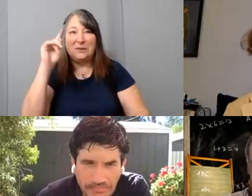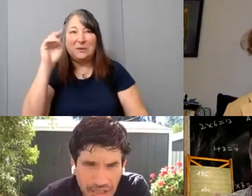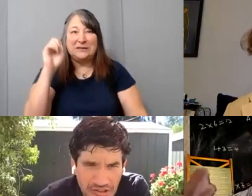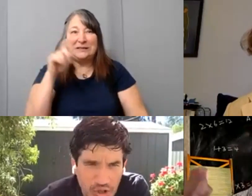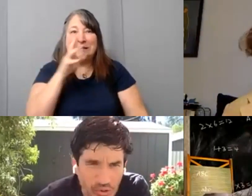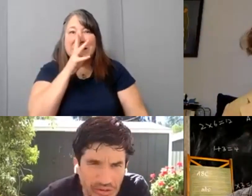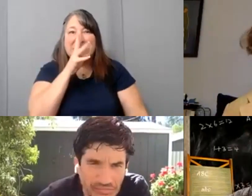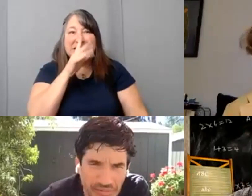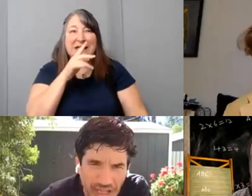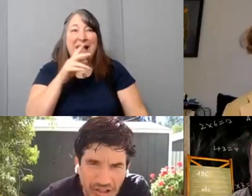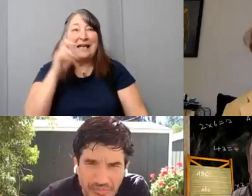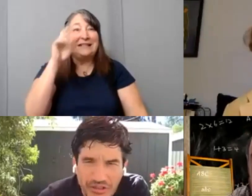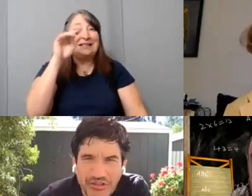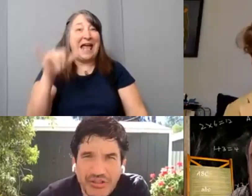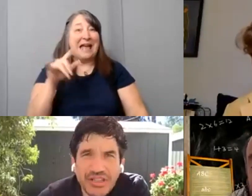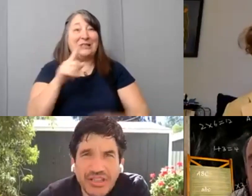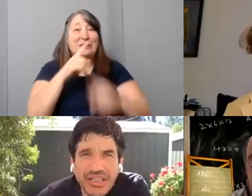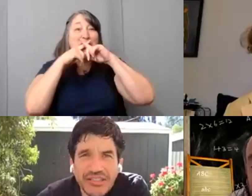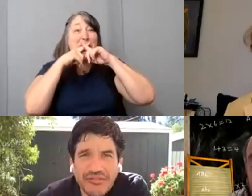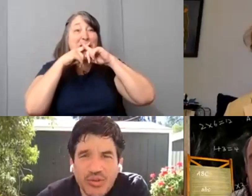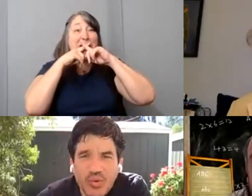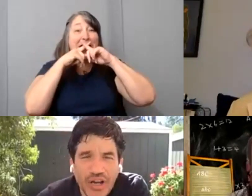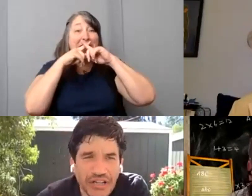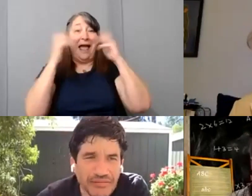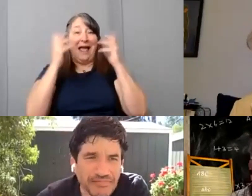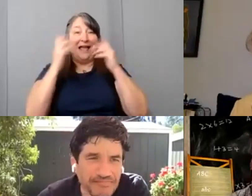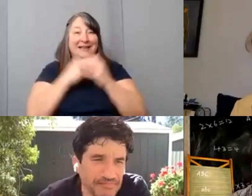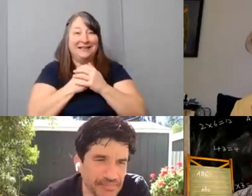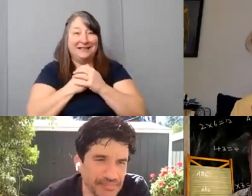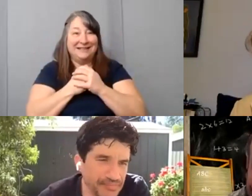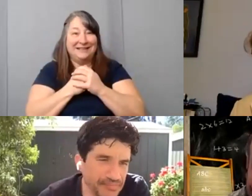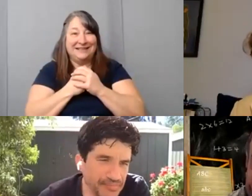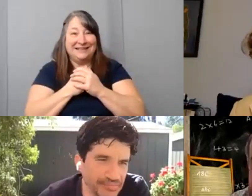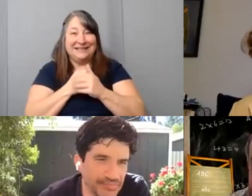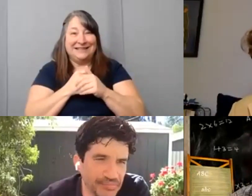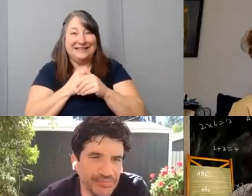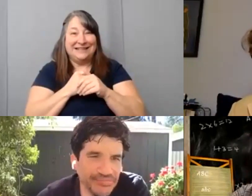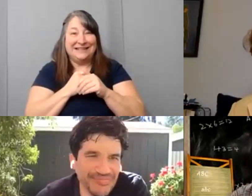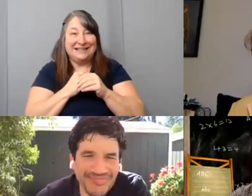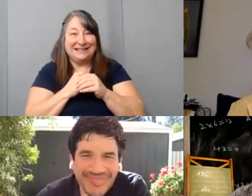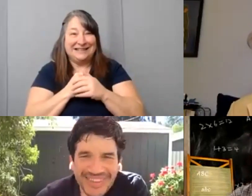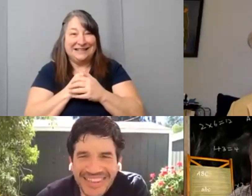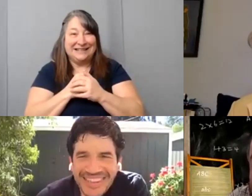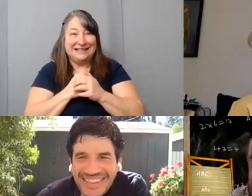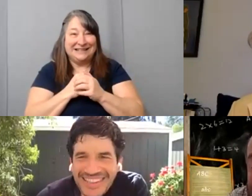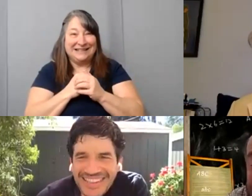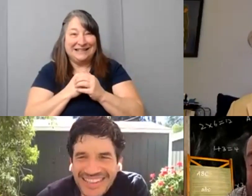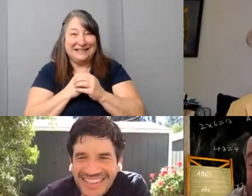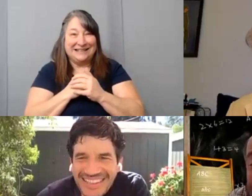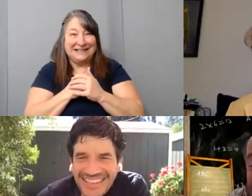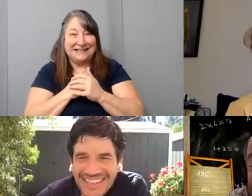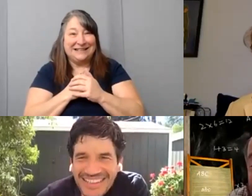[Danny] Sorry [Mark] And quieted [Danny] Uh yes well you know it's necessary sometimes